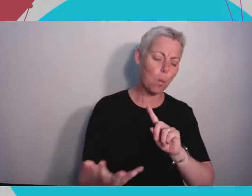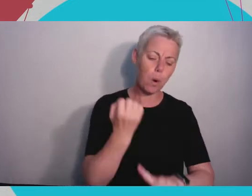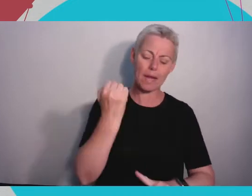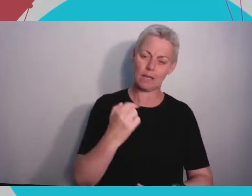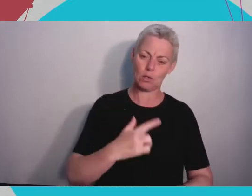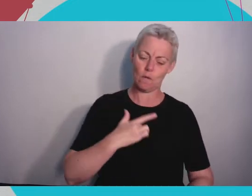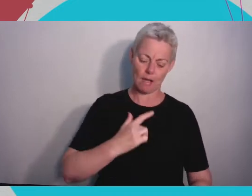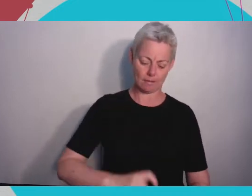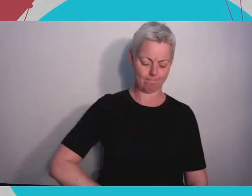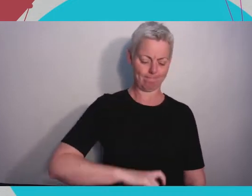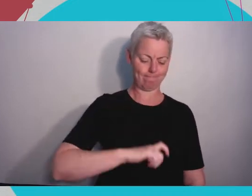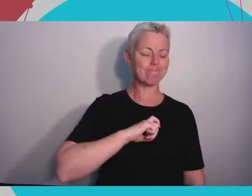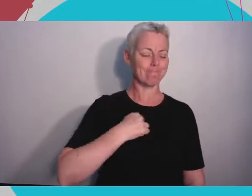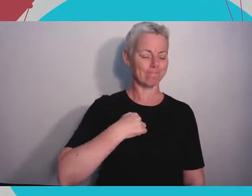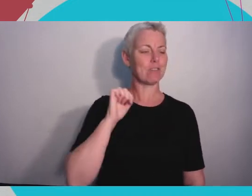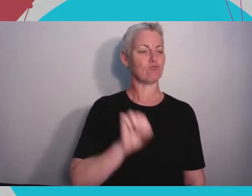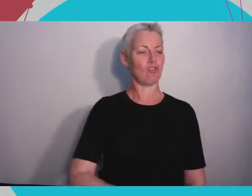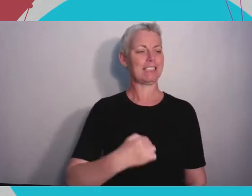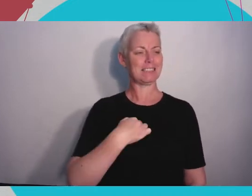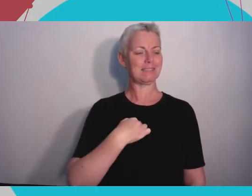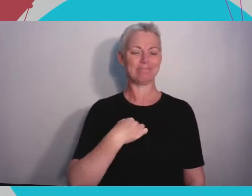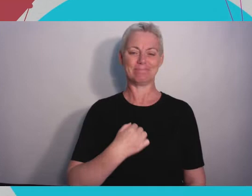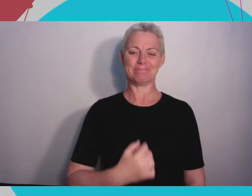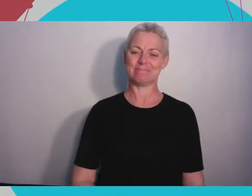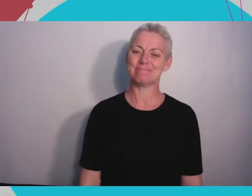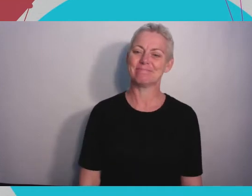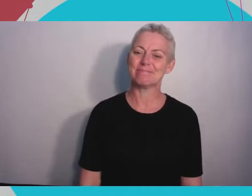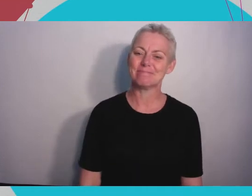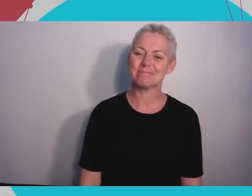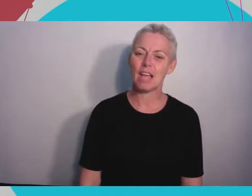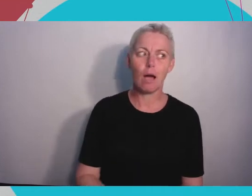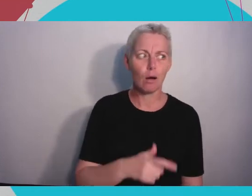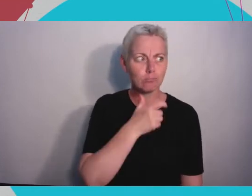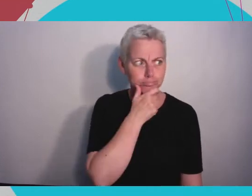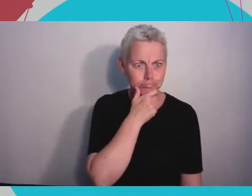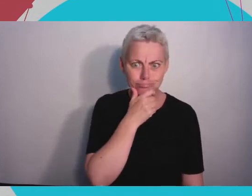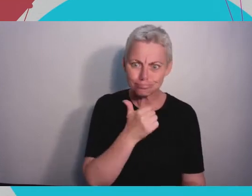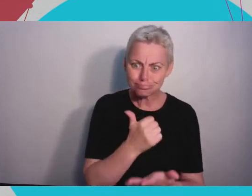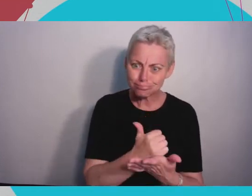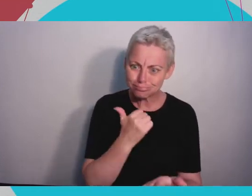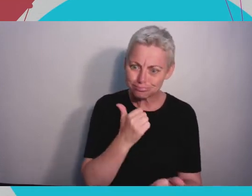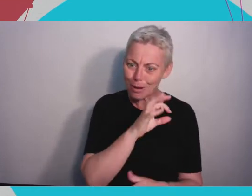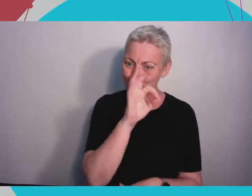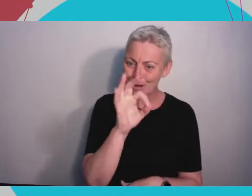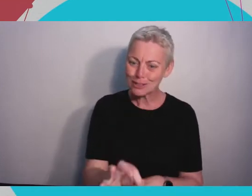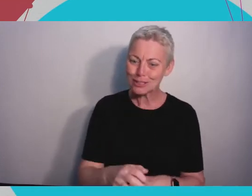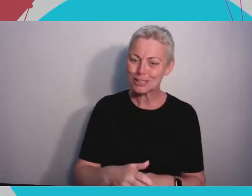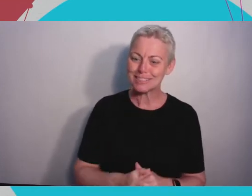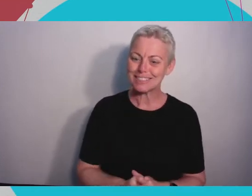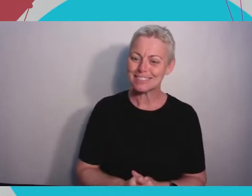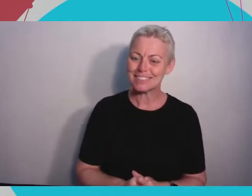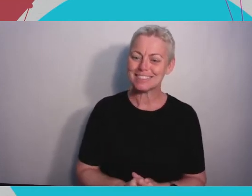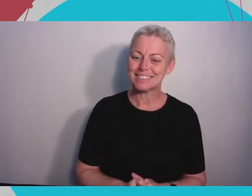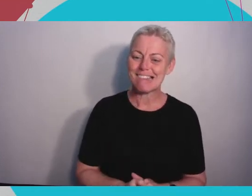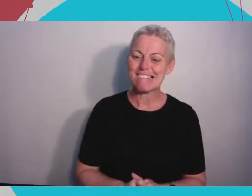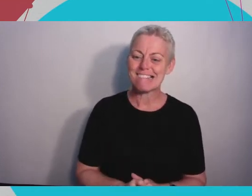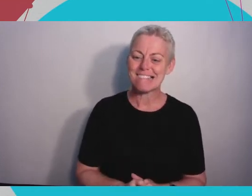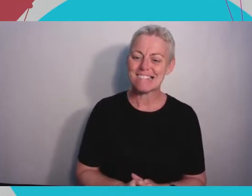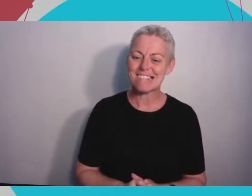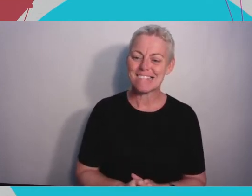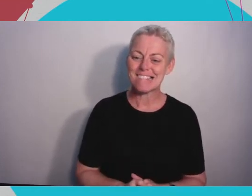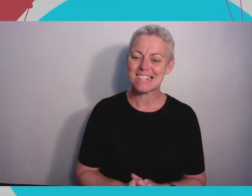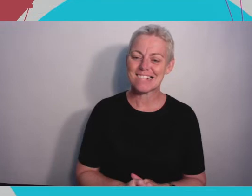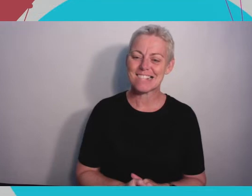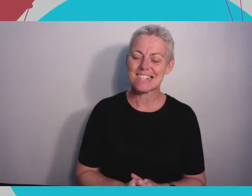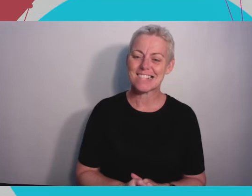Oh that's a very good question. So I think I was designing, I was sort of working on